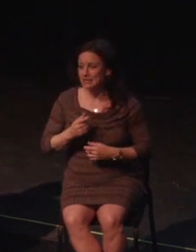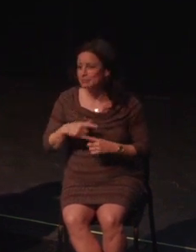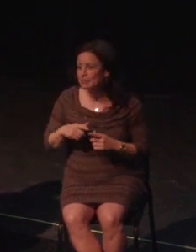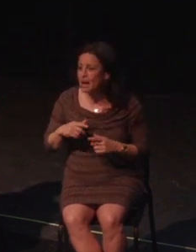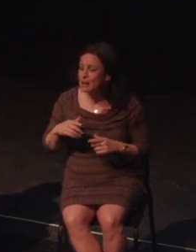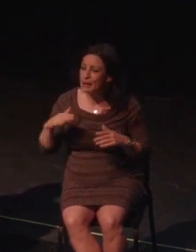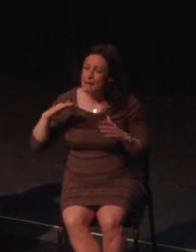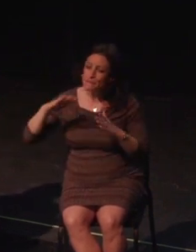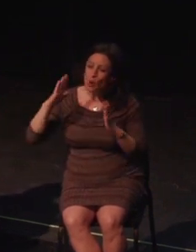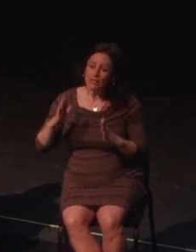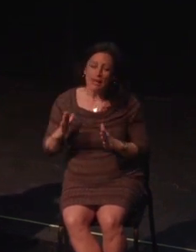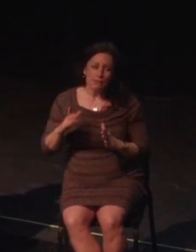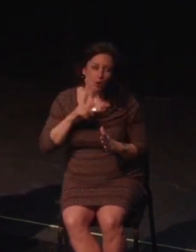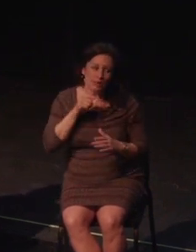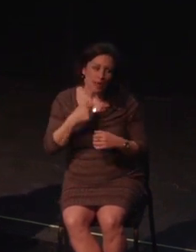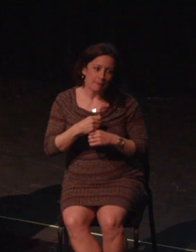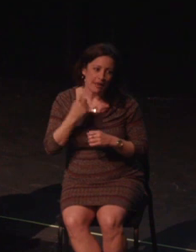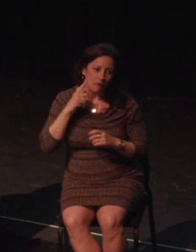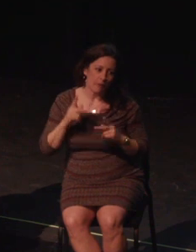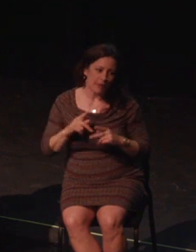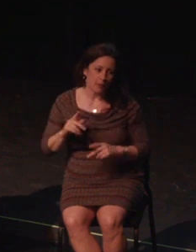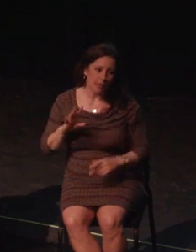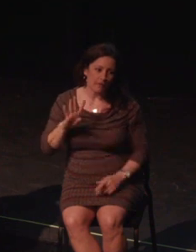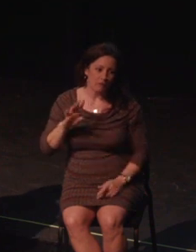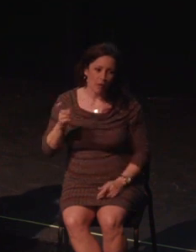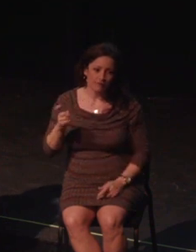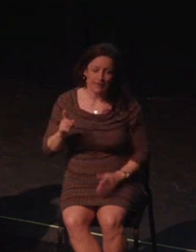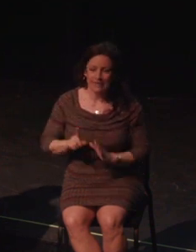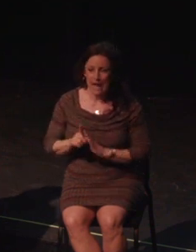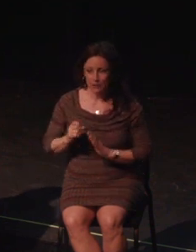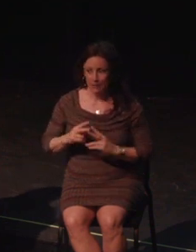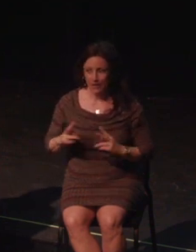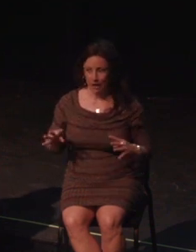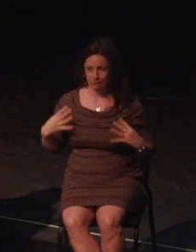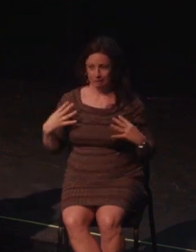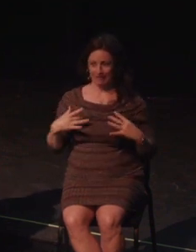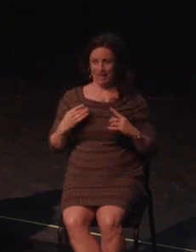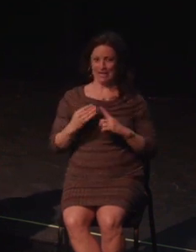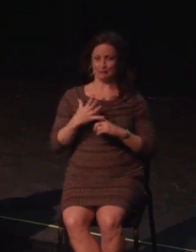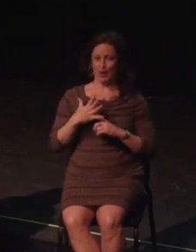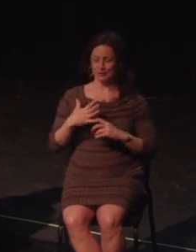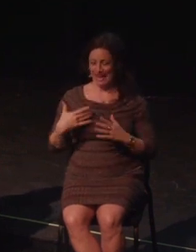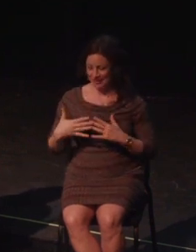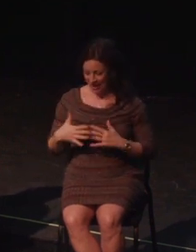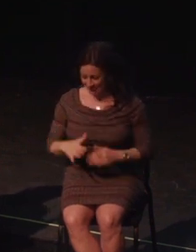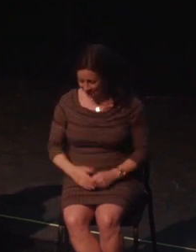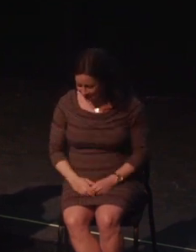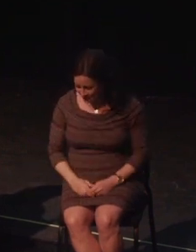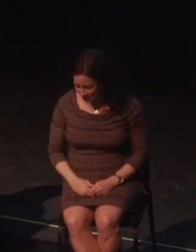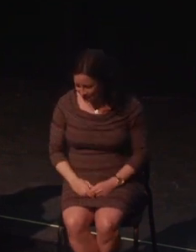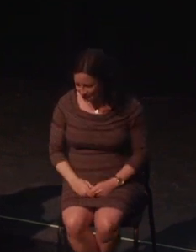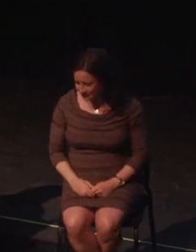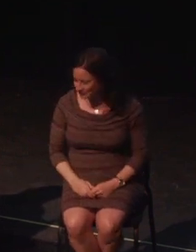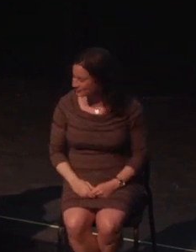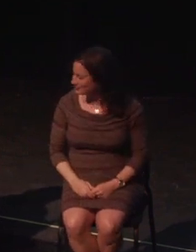are included in the process. If you don't know where to begin reaching out to disabled players,